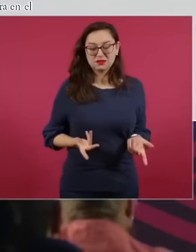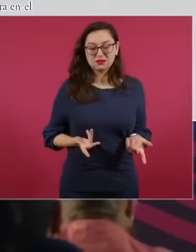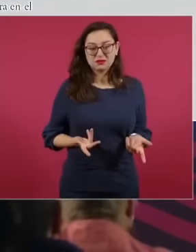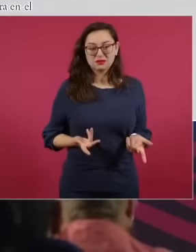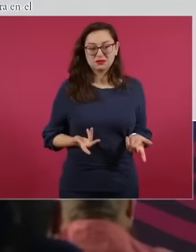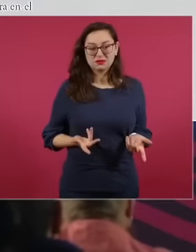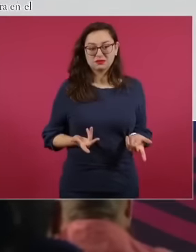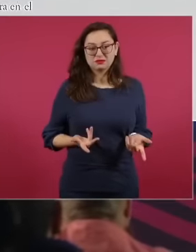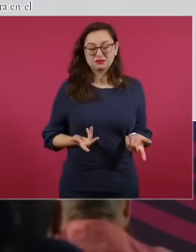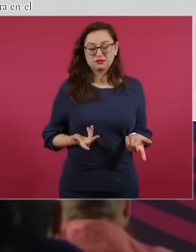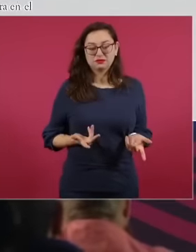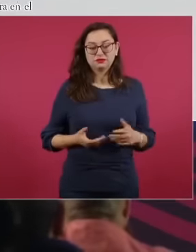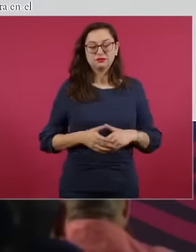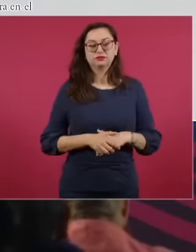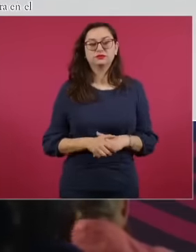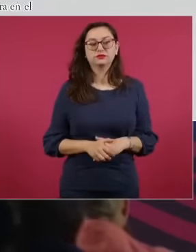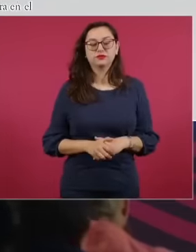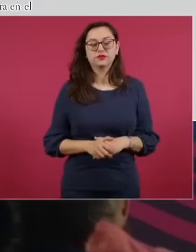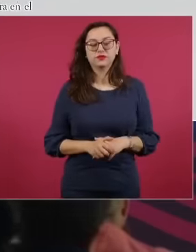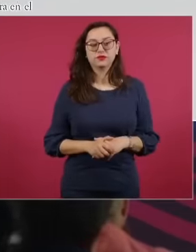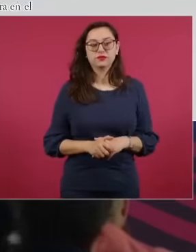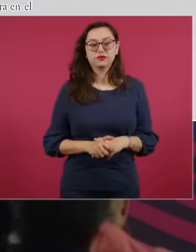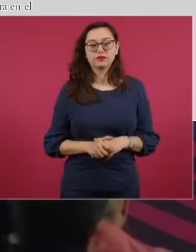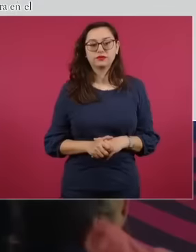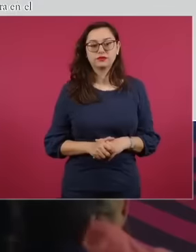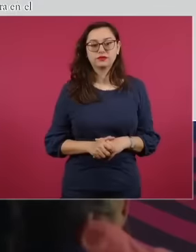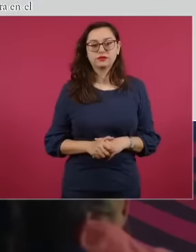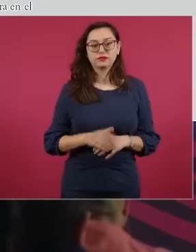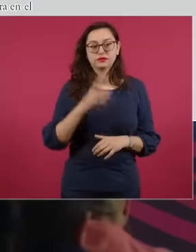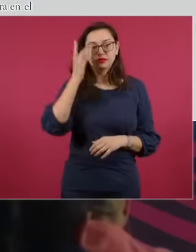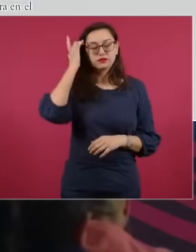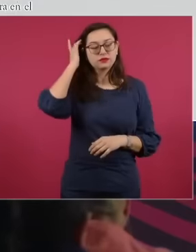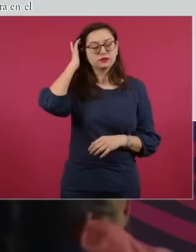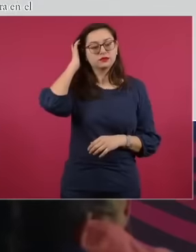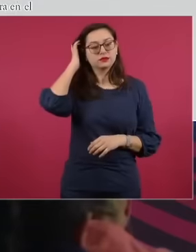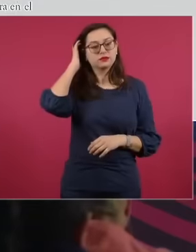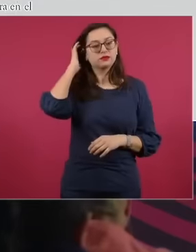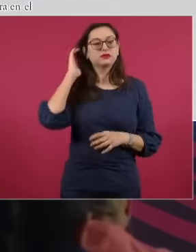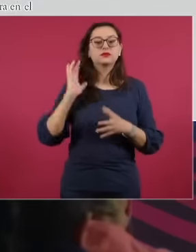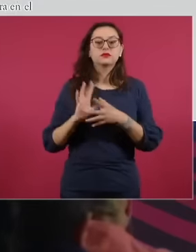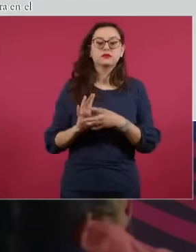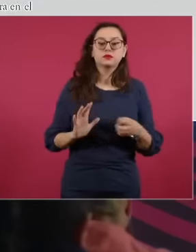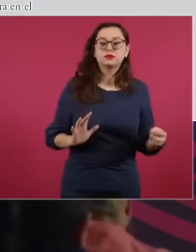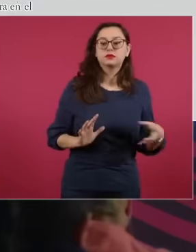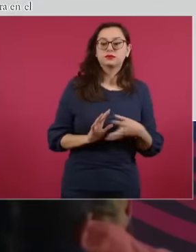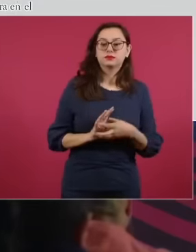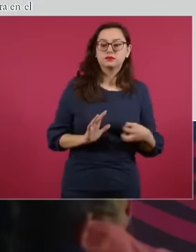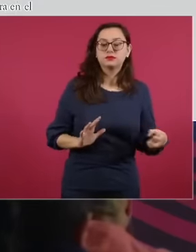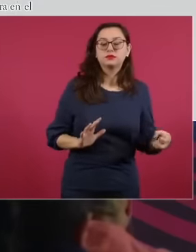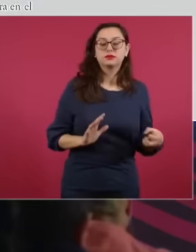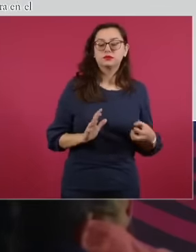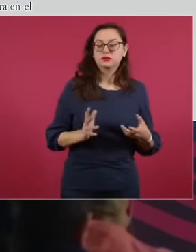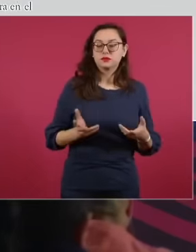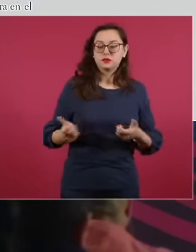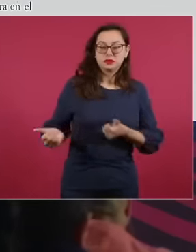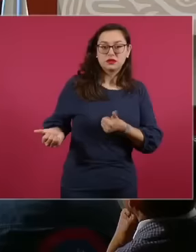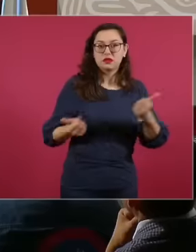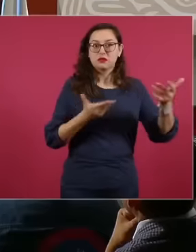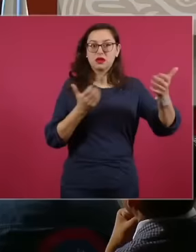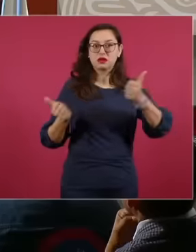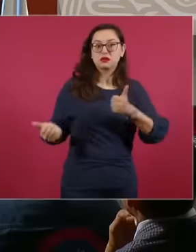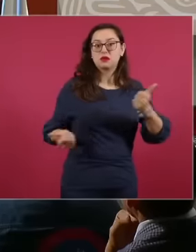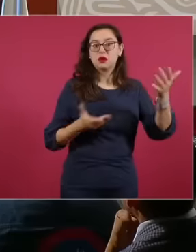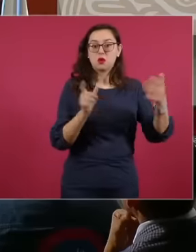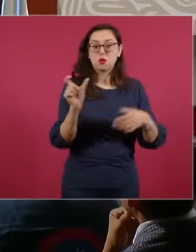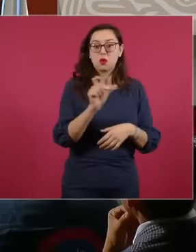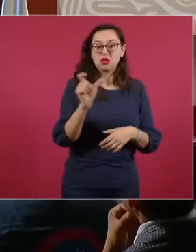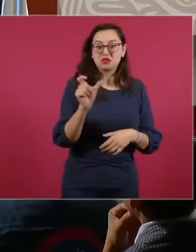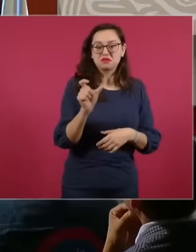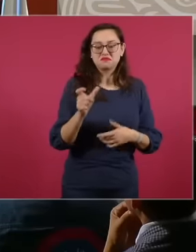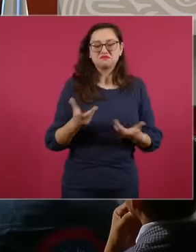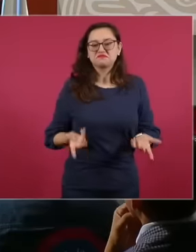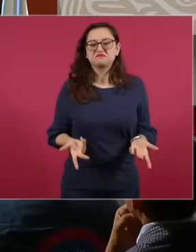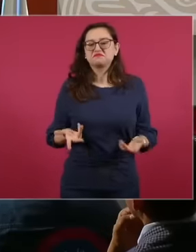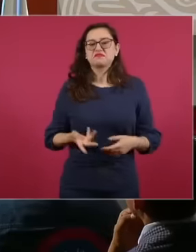nationally brought in 90 because when does it end? Never what did they do? They received the concessions and